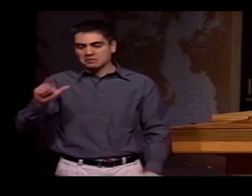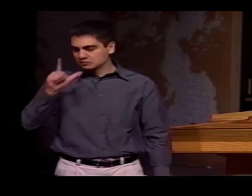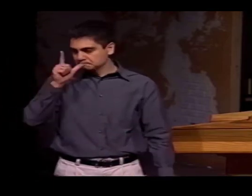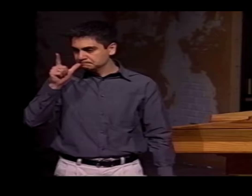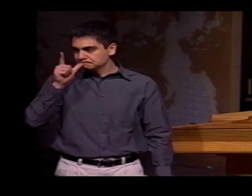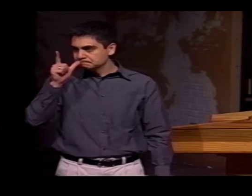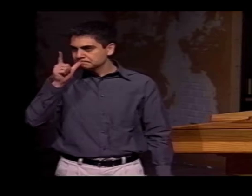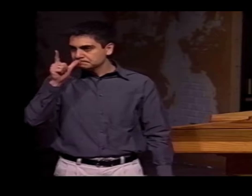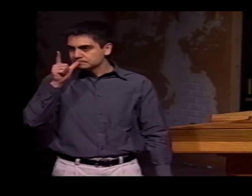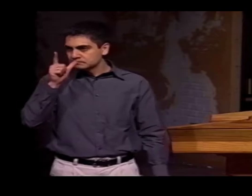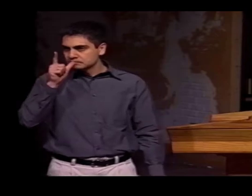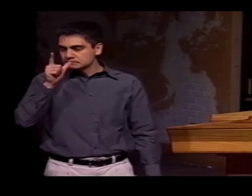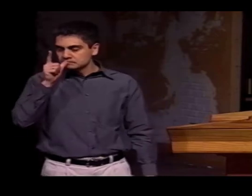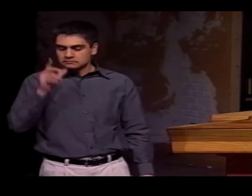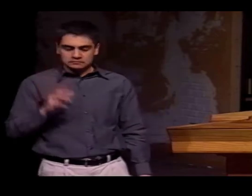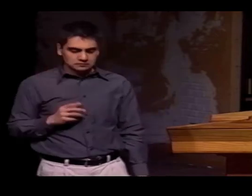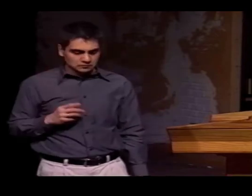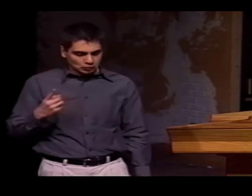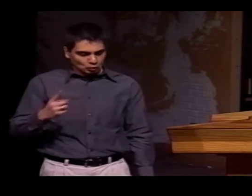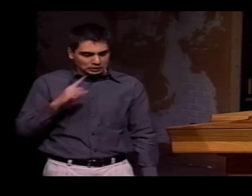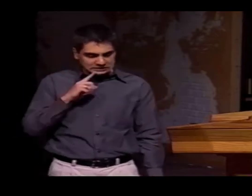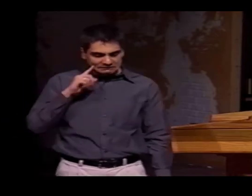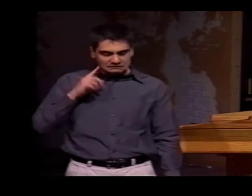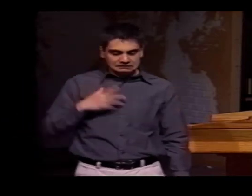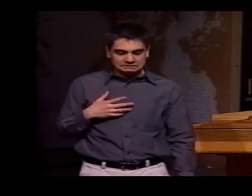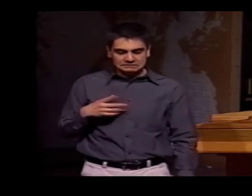IT'S THE "L" HAND SHAPE.